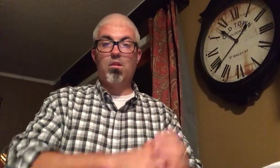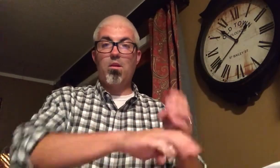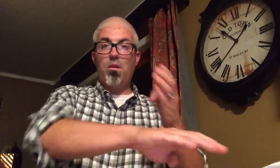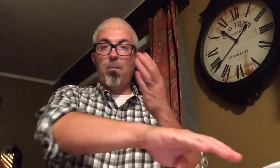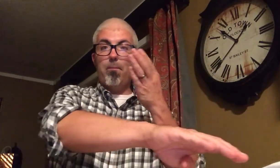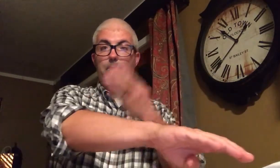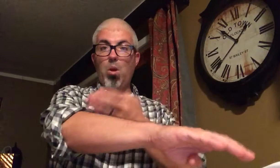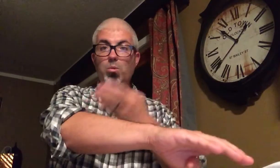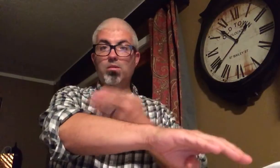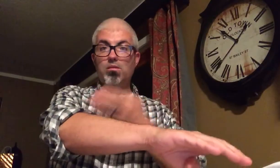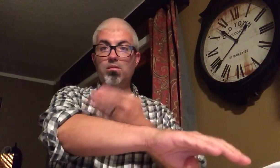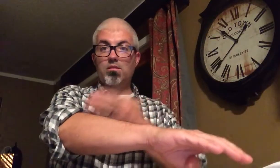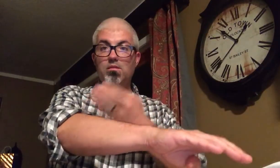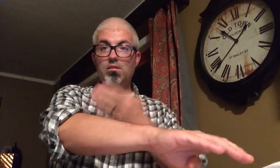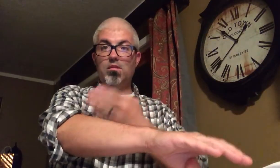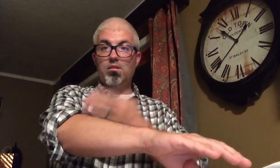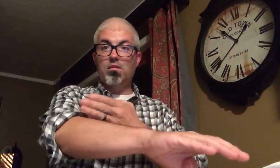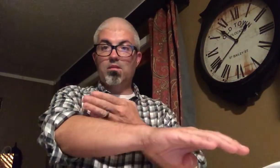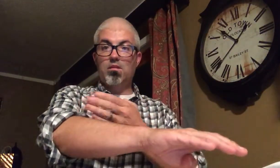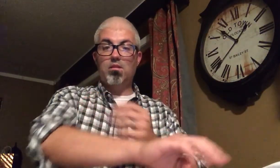BOOTS